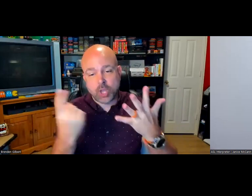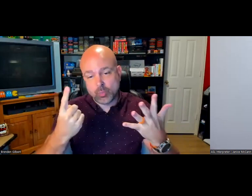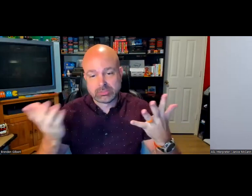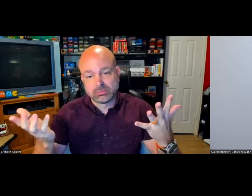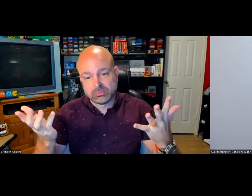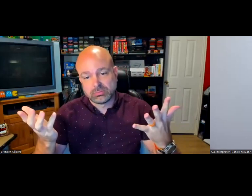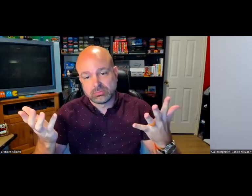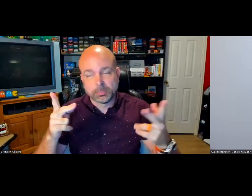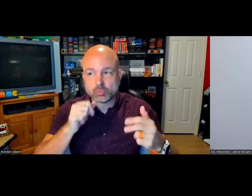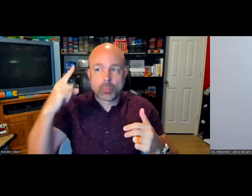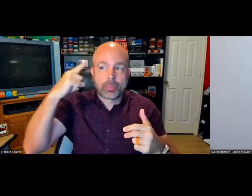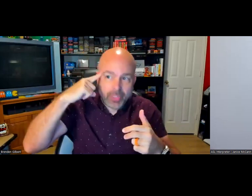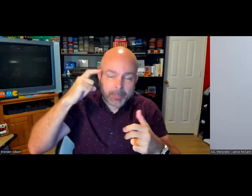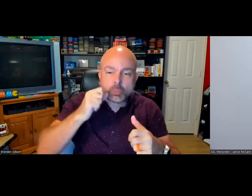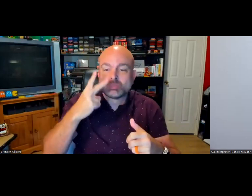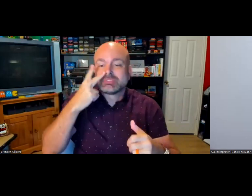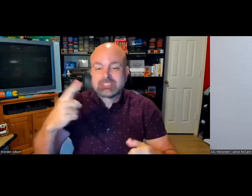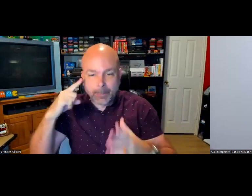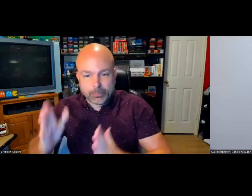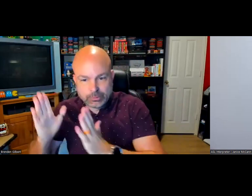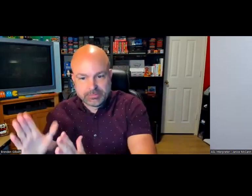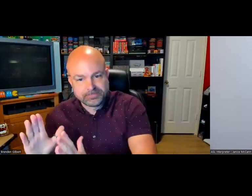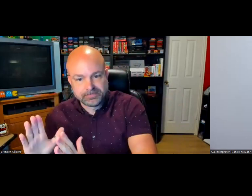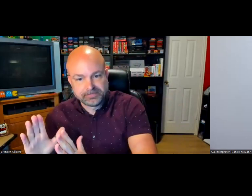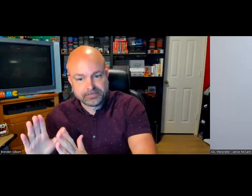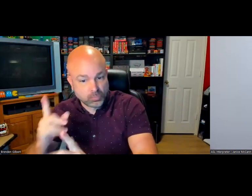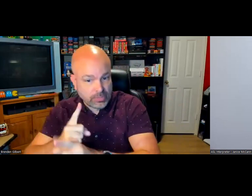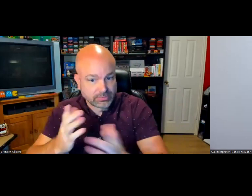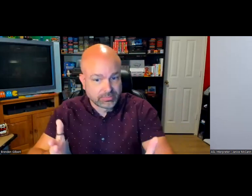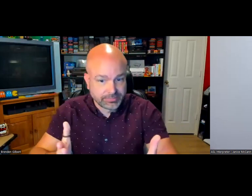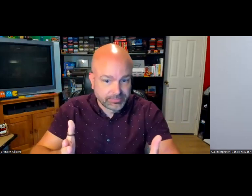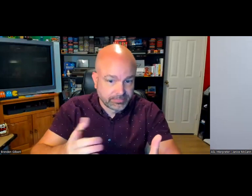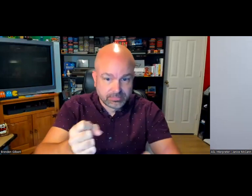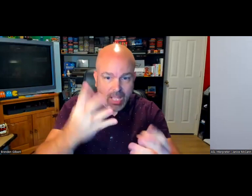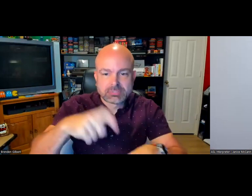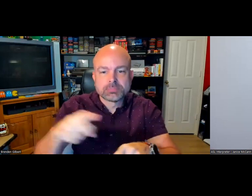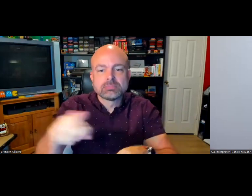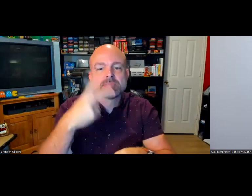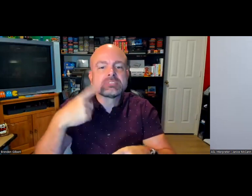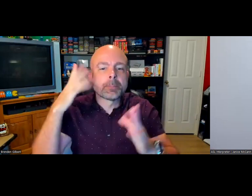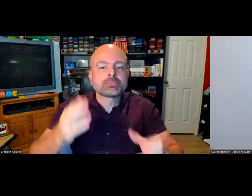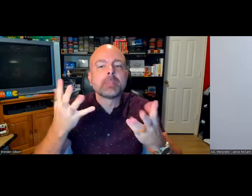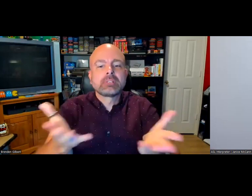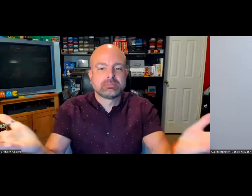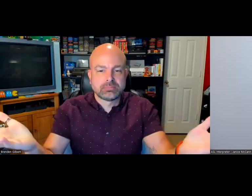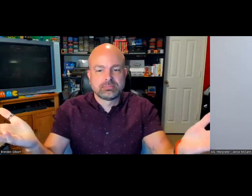often because accessibility is typically deprioritized. It is not at the top of mind for people developing products. I